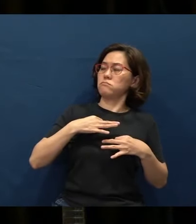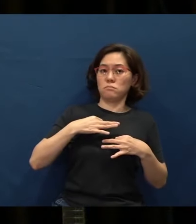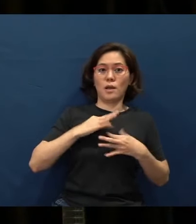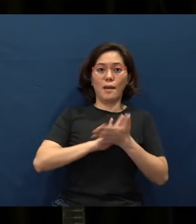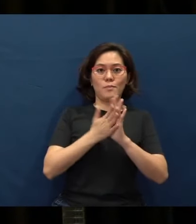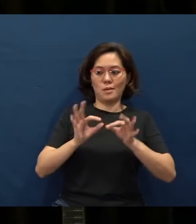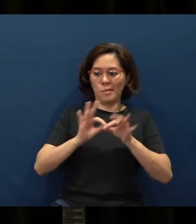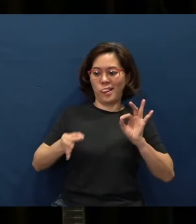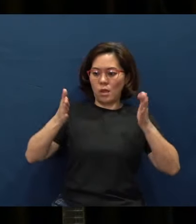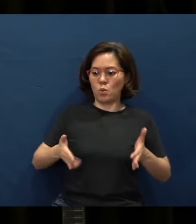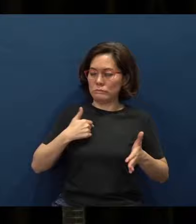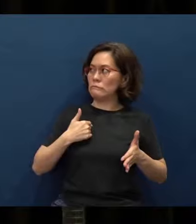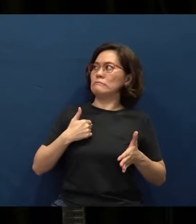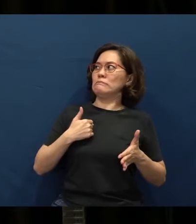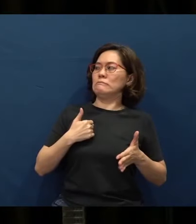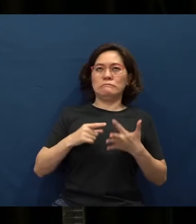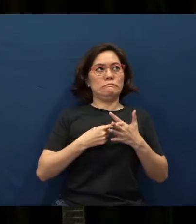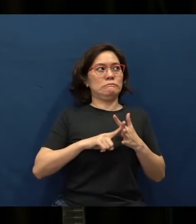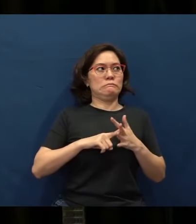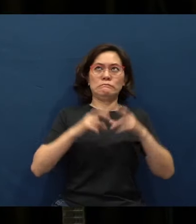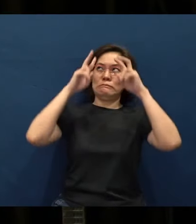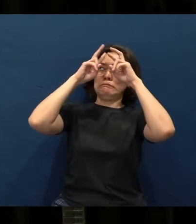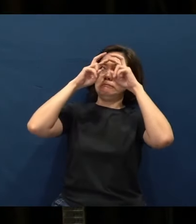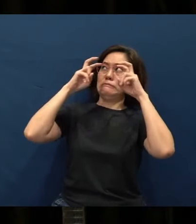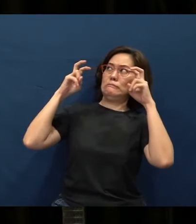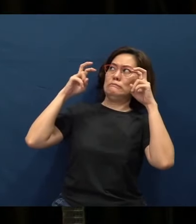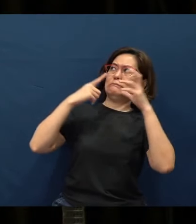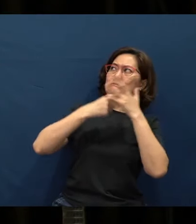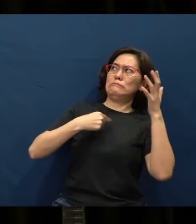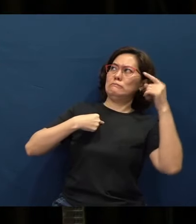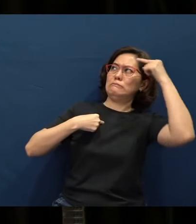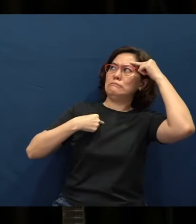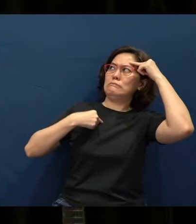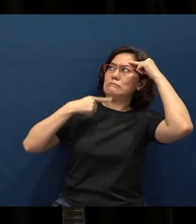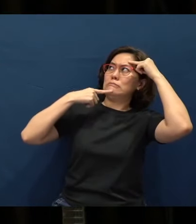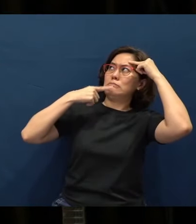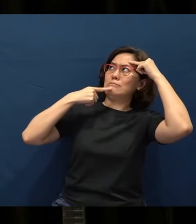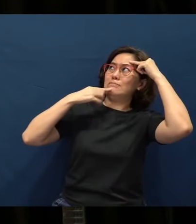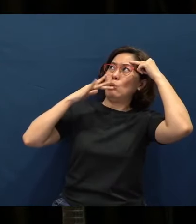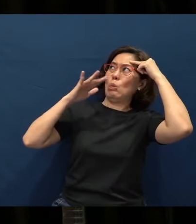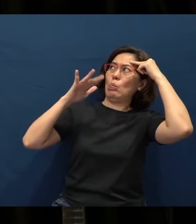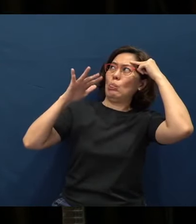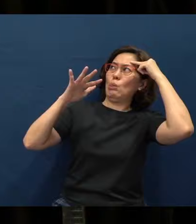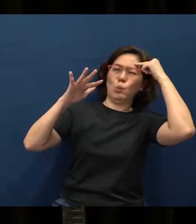and I started evaluating the very words that I was saying - [mumbles] - those words.